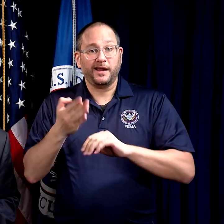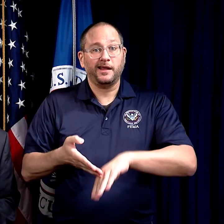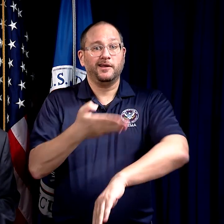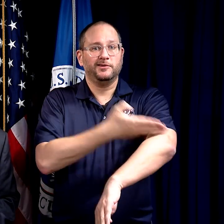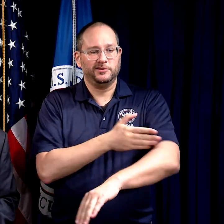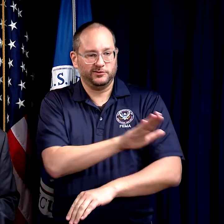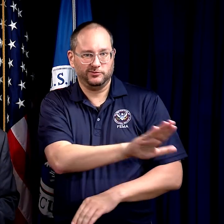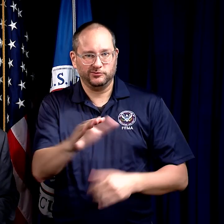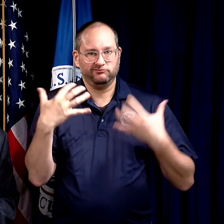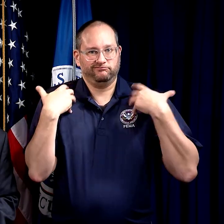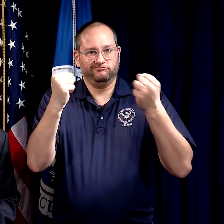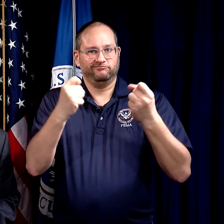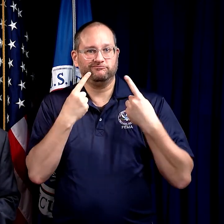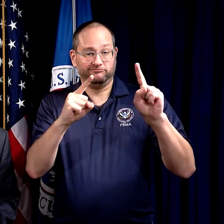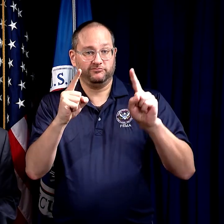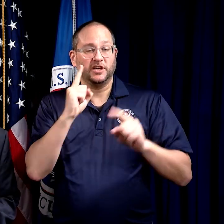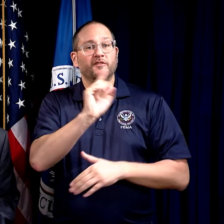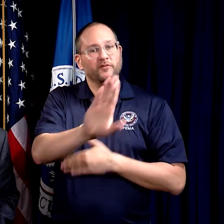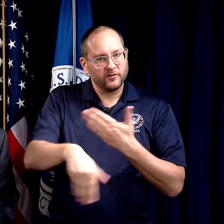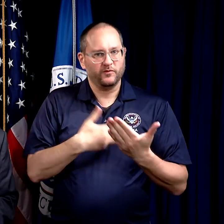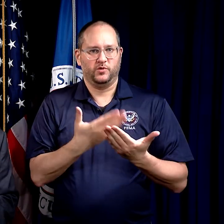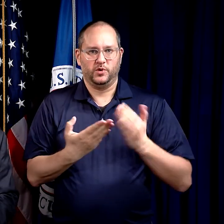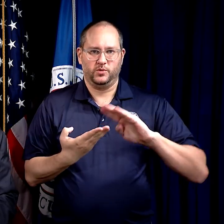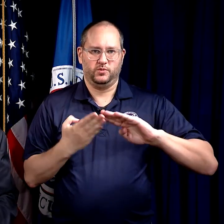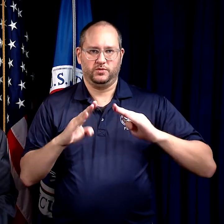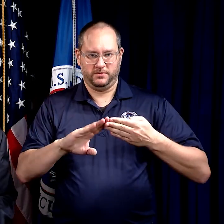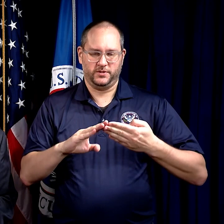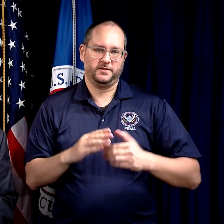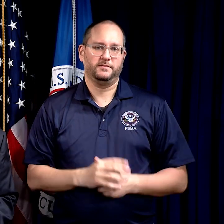on how to improve recovery outcomes for the whole community.